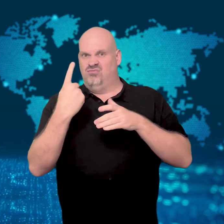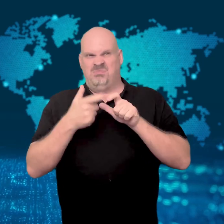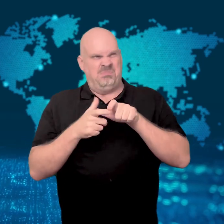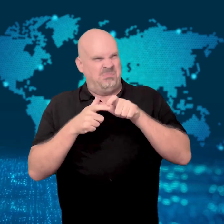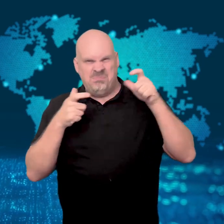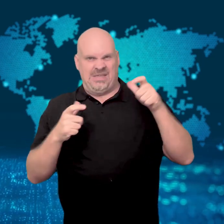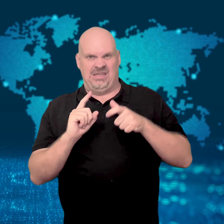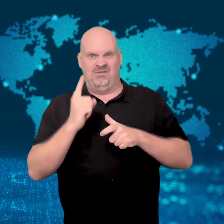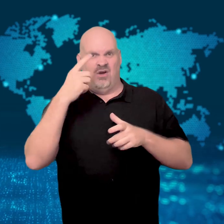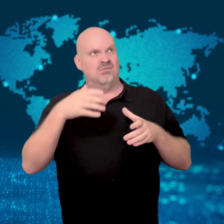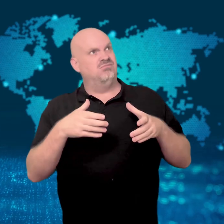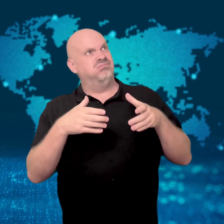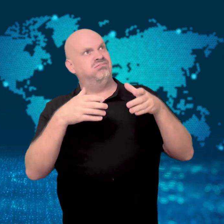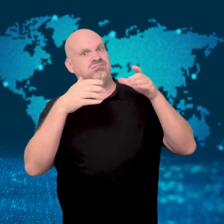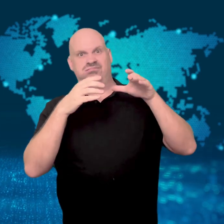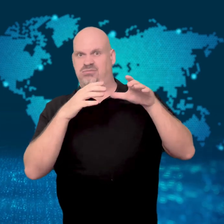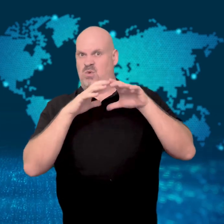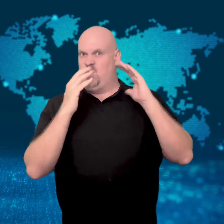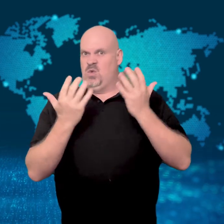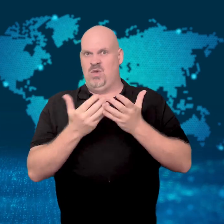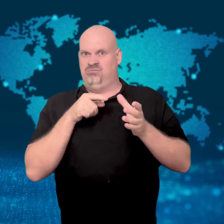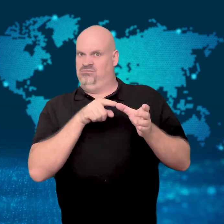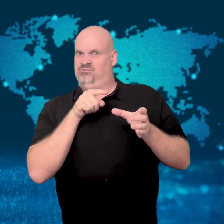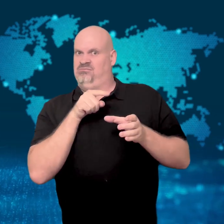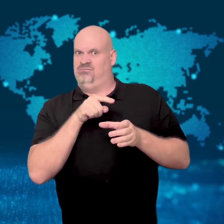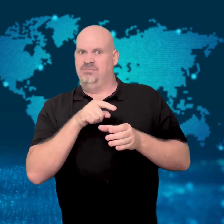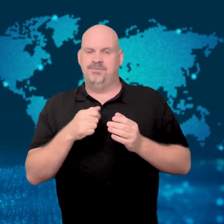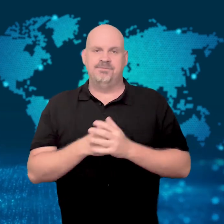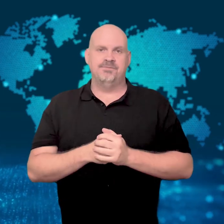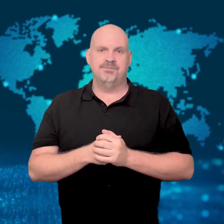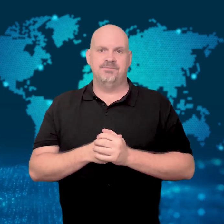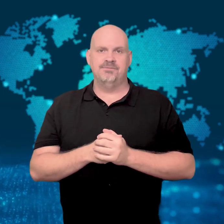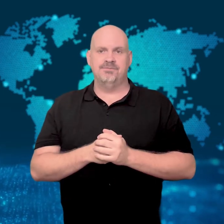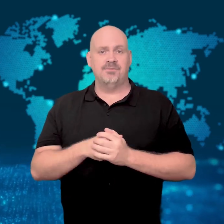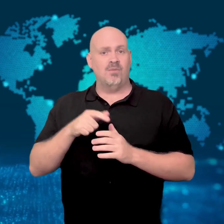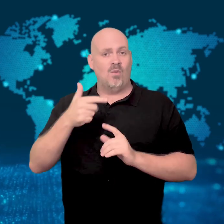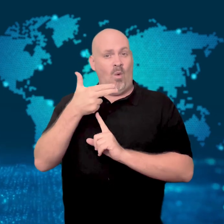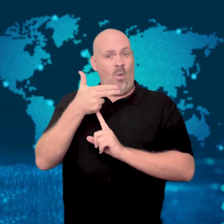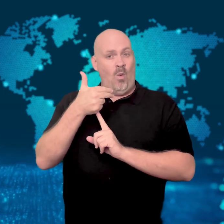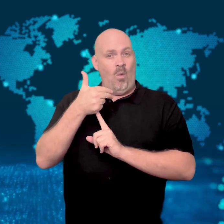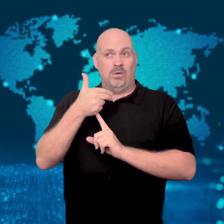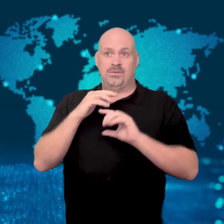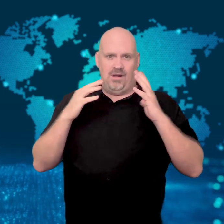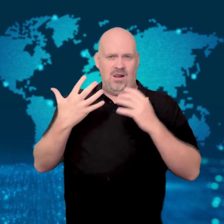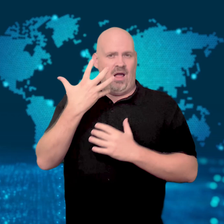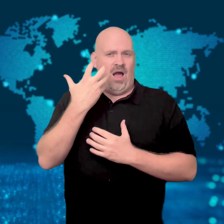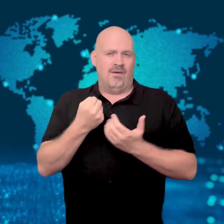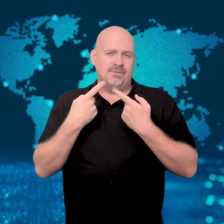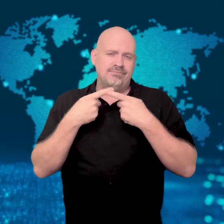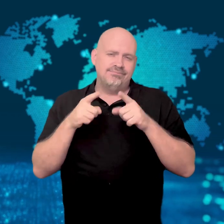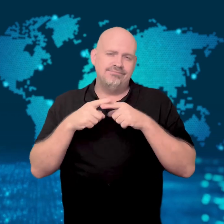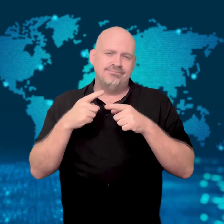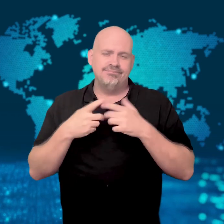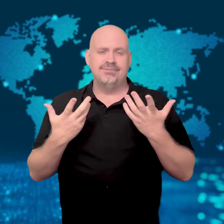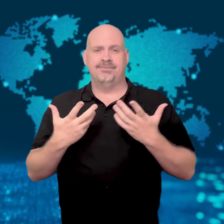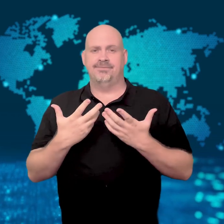The hotel contains museums, shops, cafes, and restaurants as well.